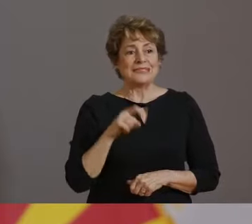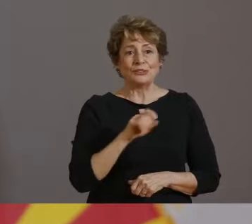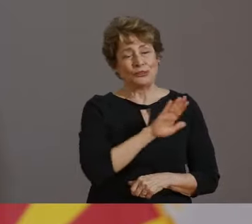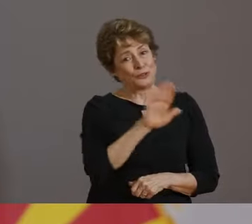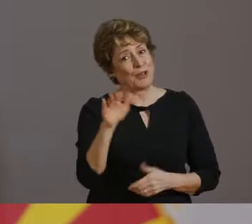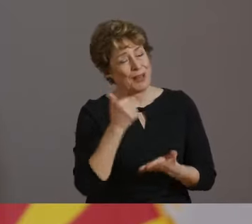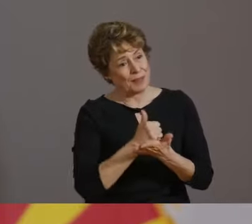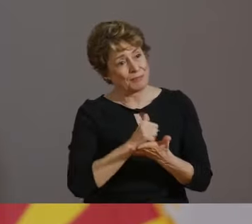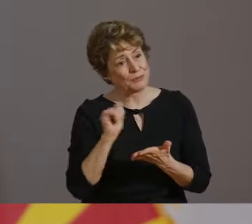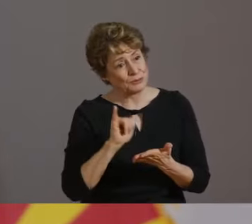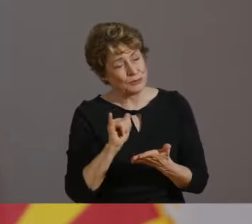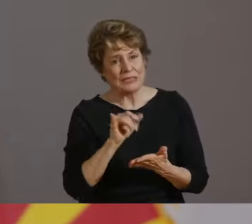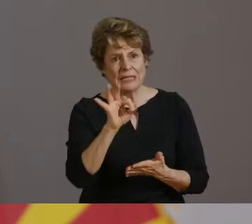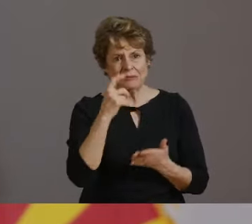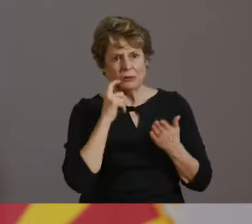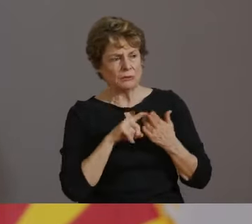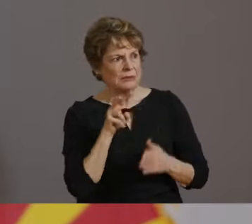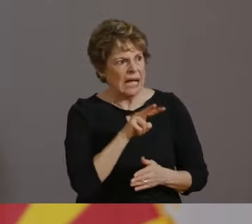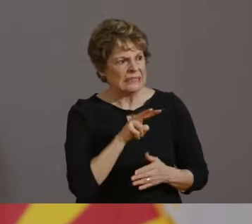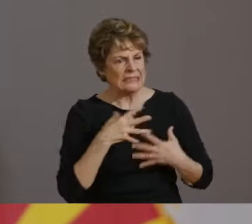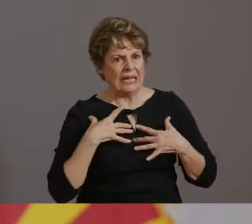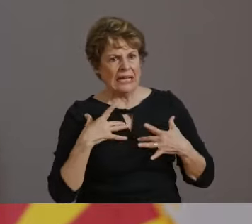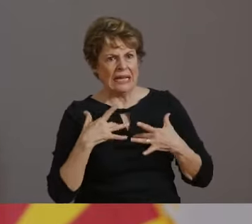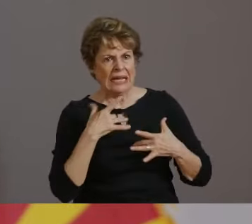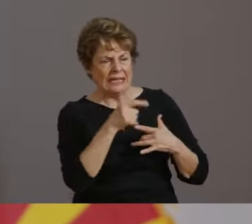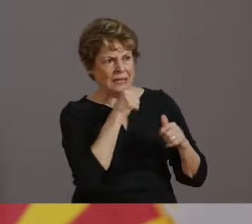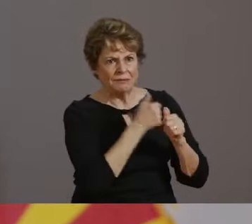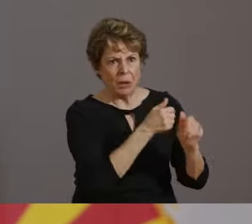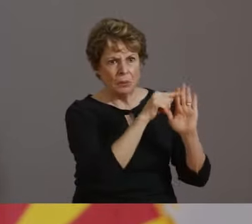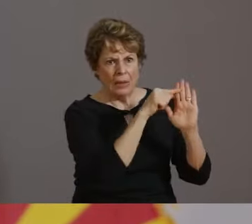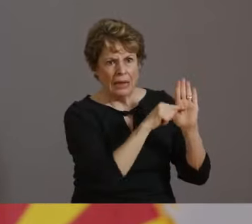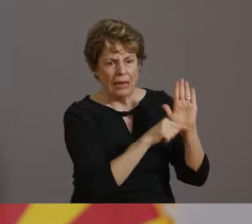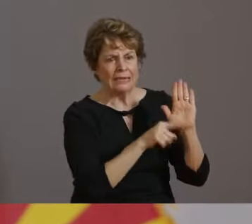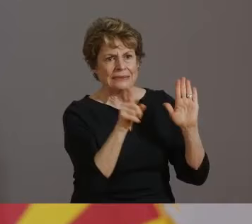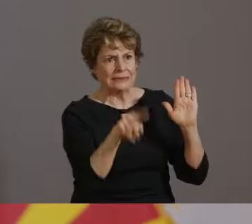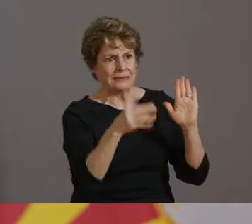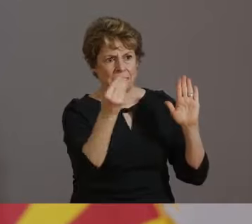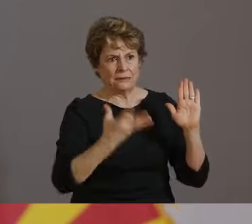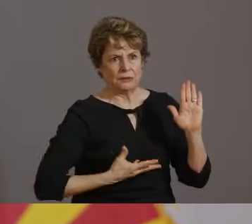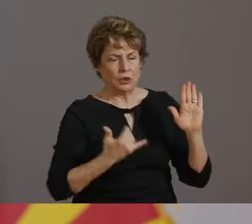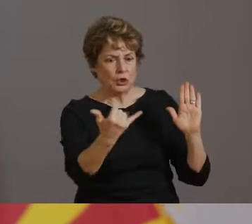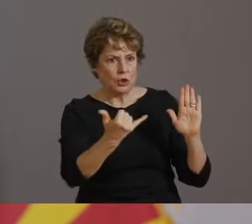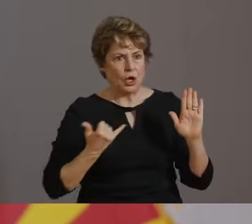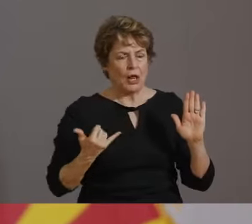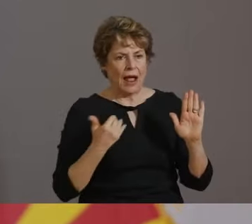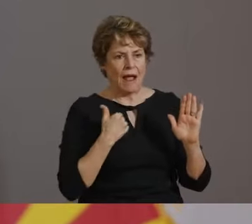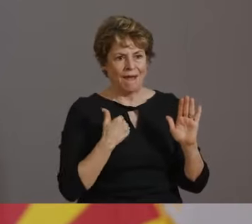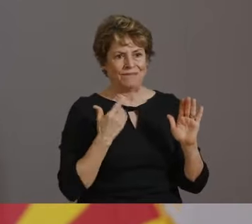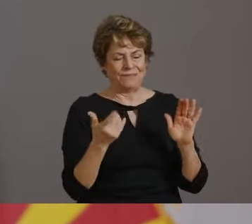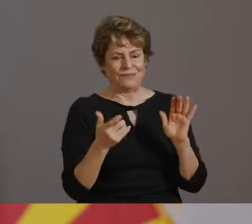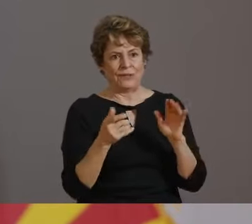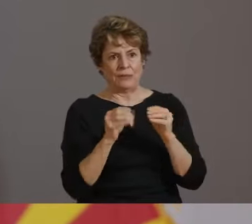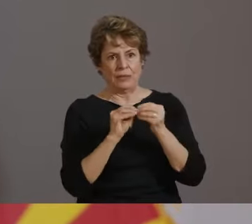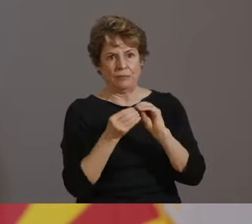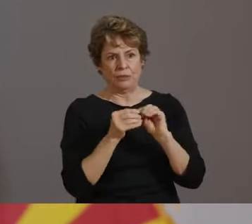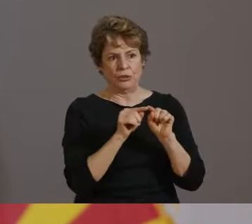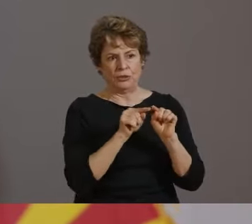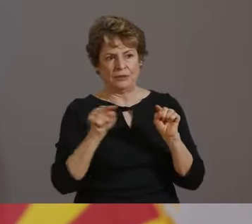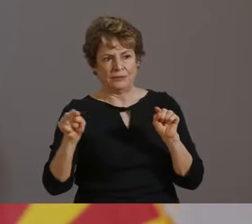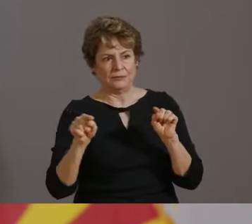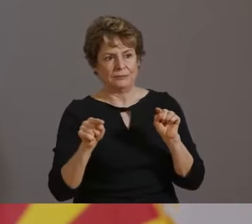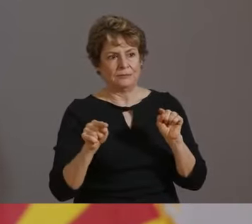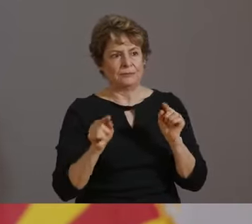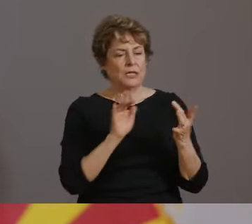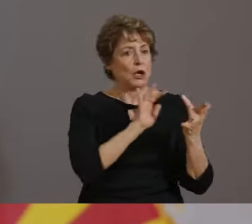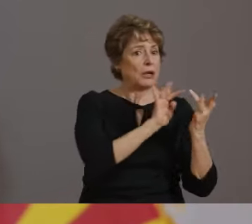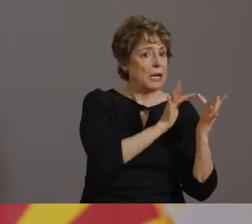ONLINE AT AZHEALTH.GOV/COMPLIANCECOVID19 OR YOU CAN CALL OUR COVID-19 COMPLIANCE HOTLINE.